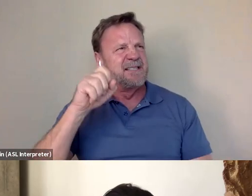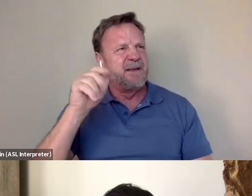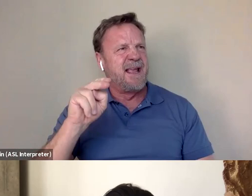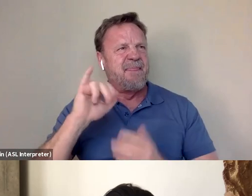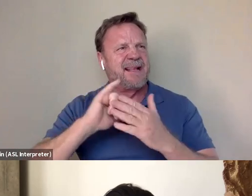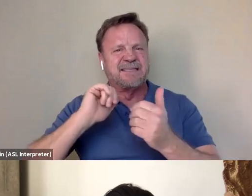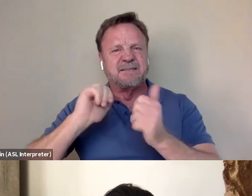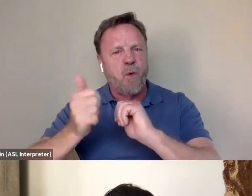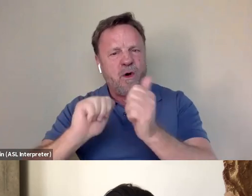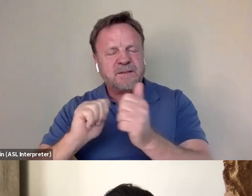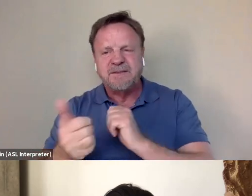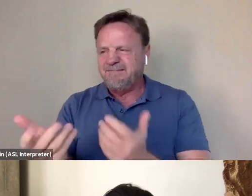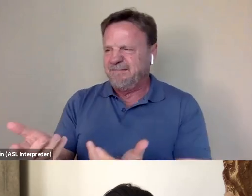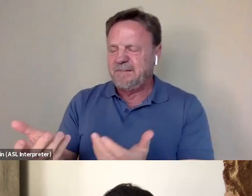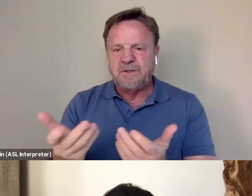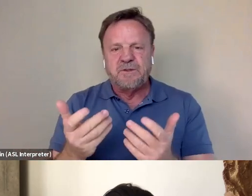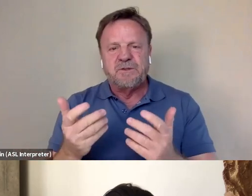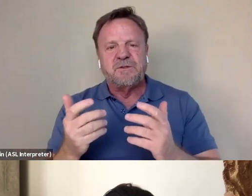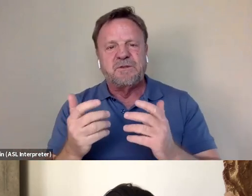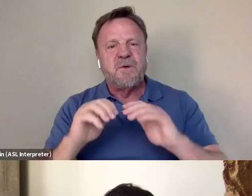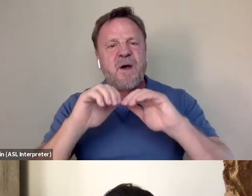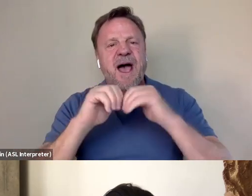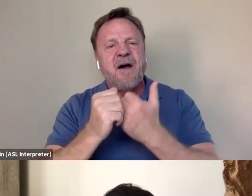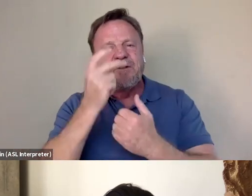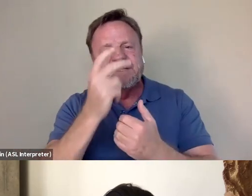So how do you see that context being relevant here?